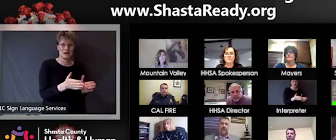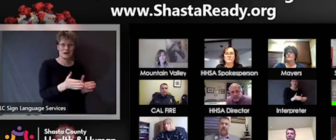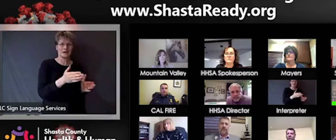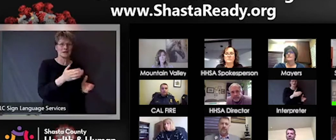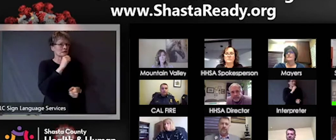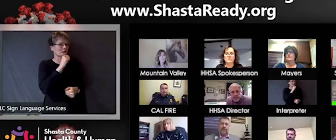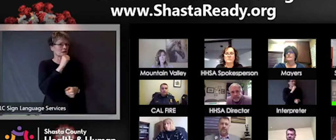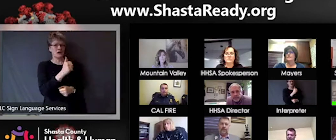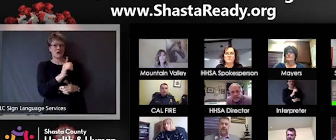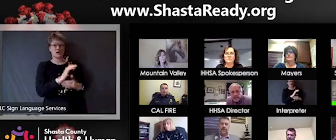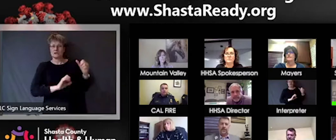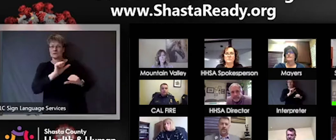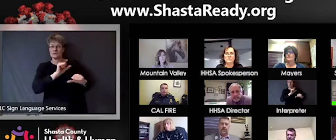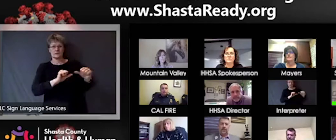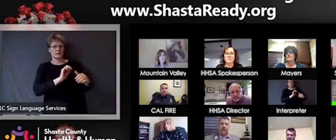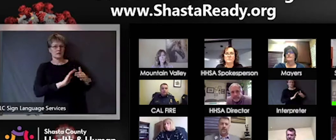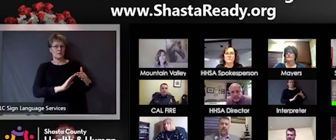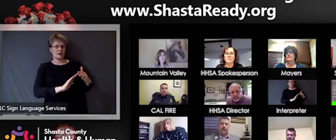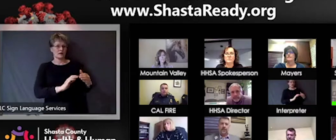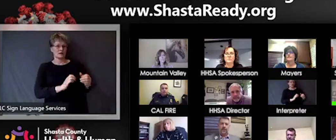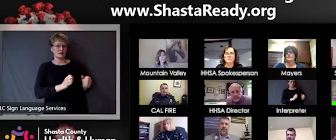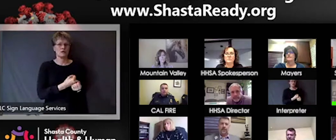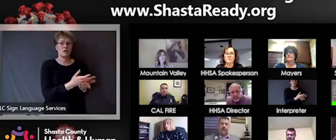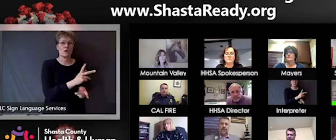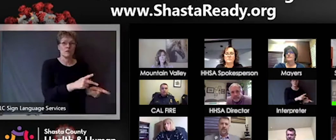feel overly confident that would they would reduce physical distancing. Can